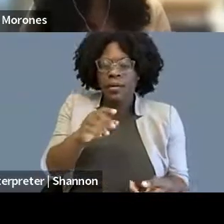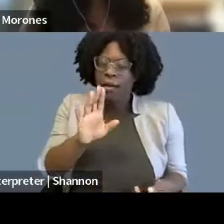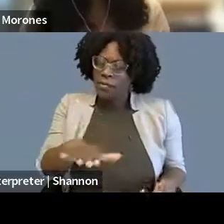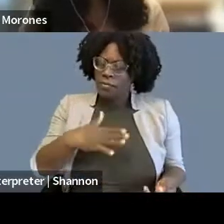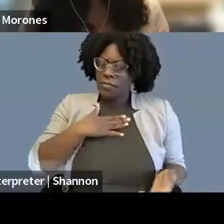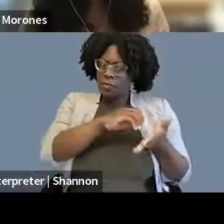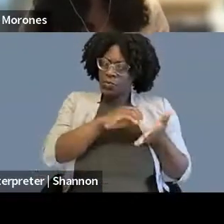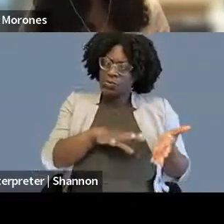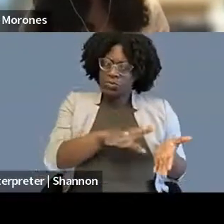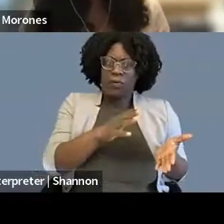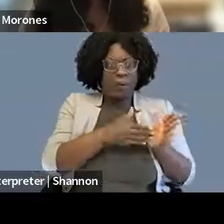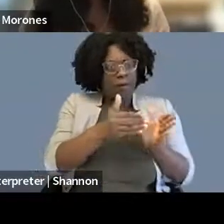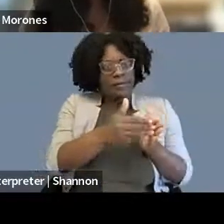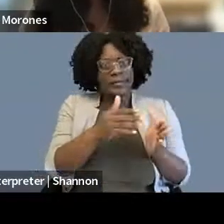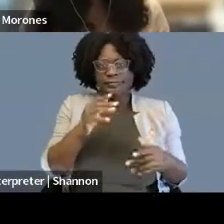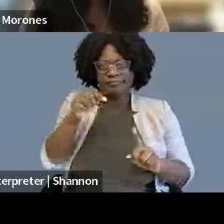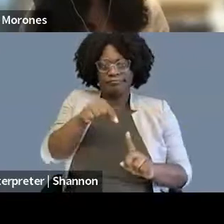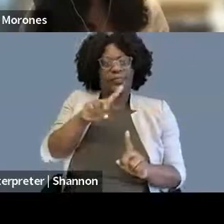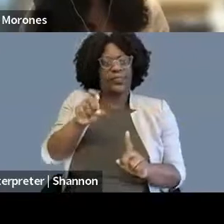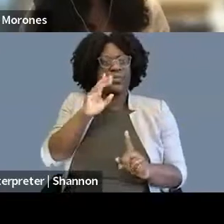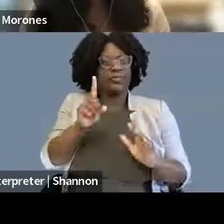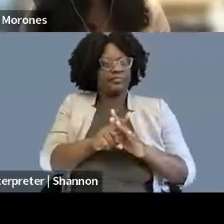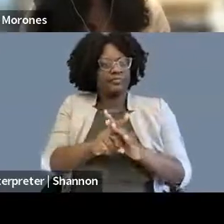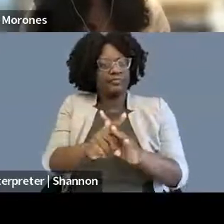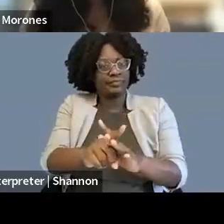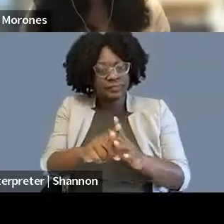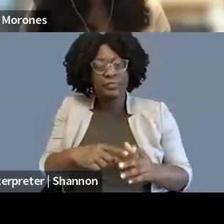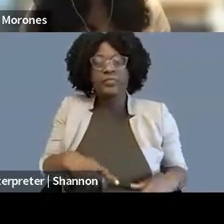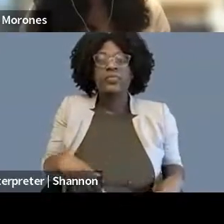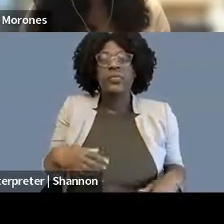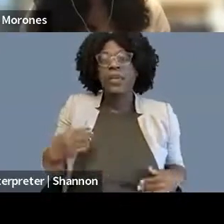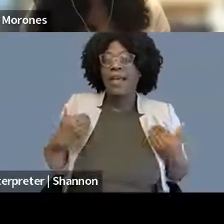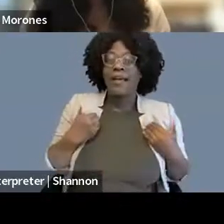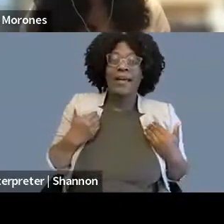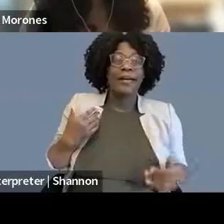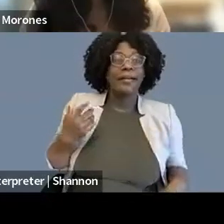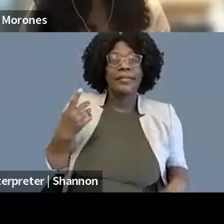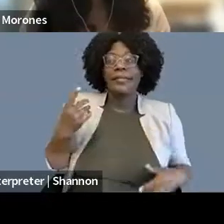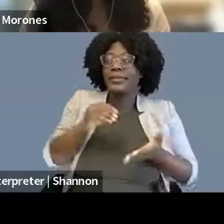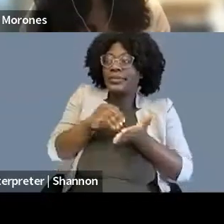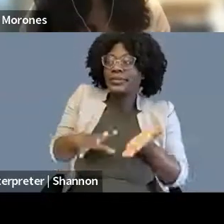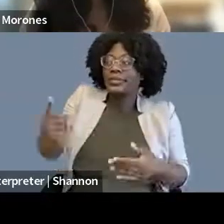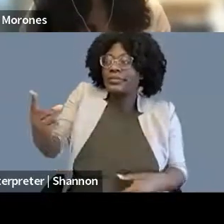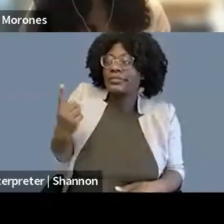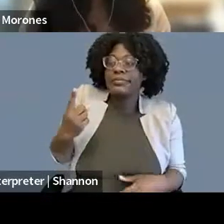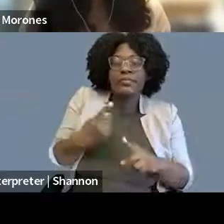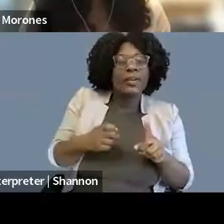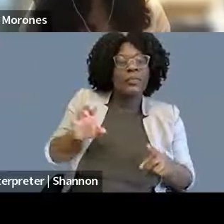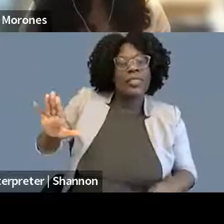which is, you know, I have a student, they're a 2L, they come back from their 2L summer and they'll say, Kendra,